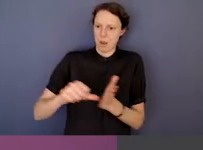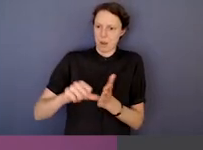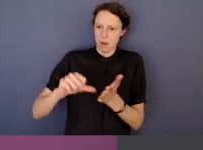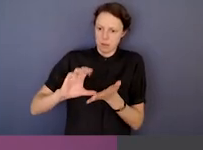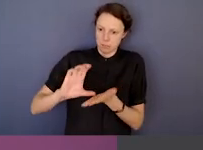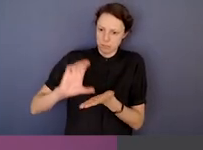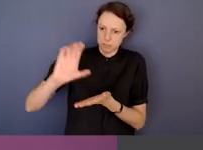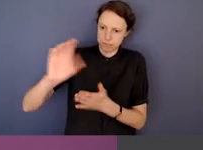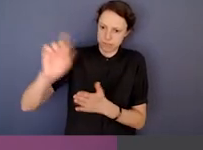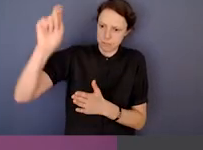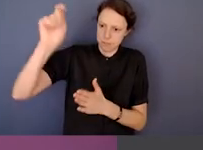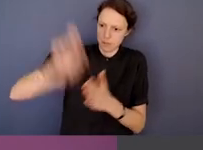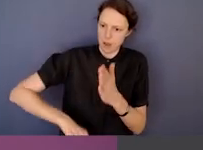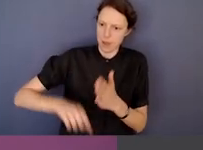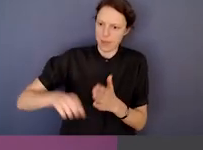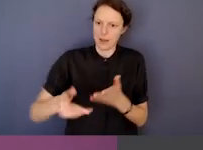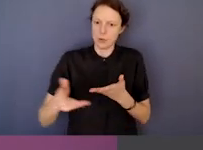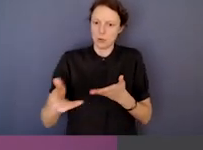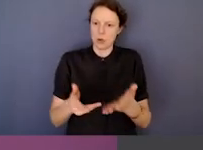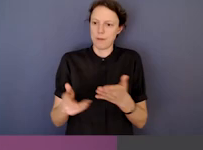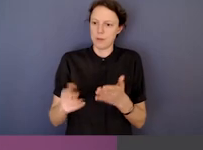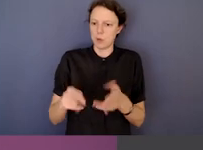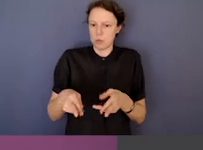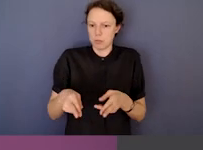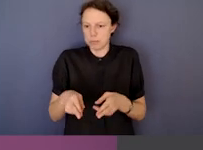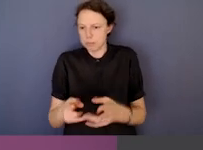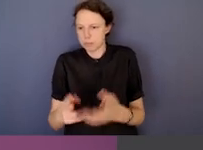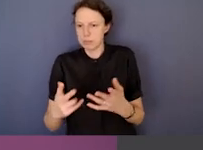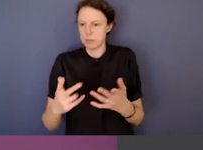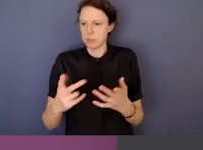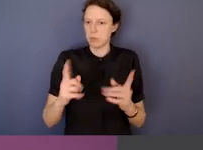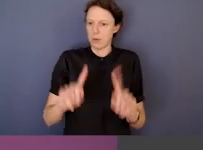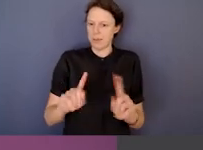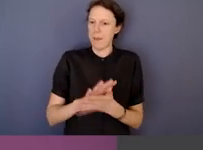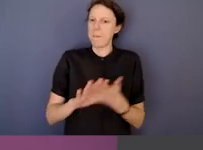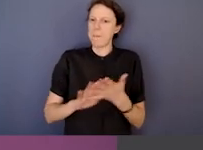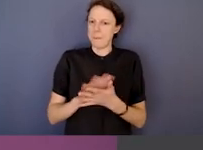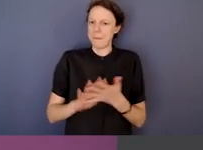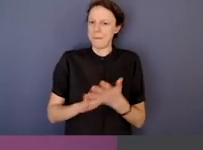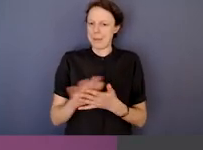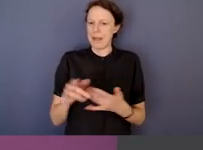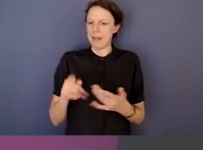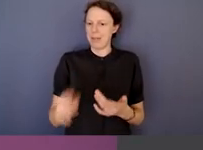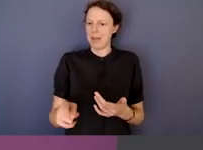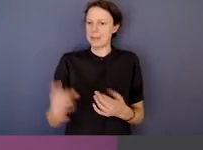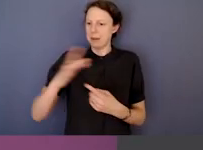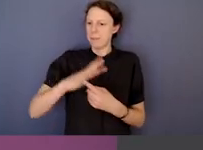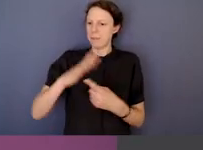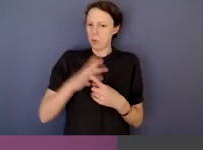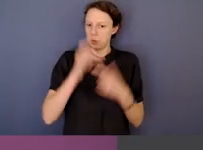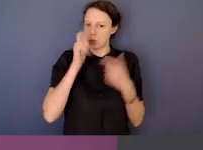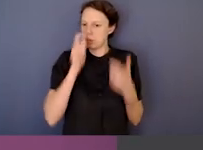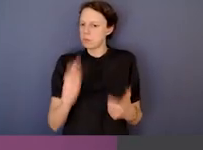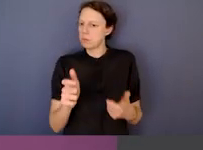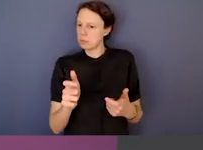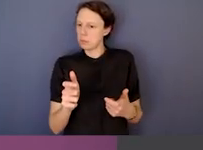we'll have a particular focus on that. And these strategic focus areas are reviewed each year with a sort of a...